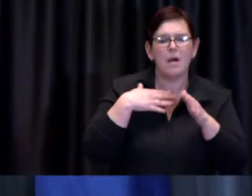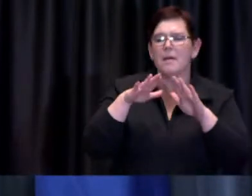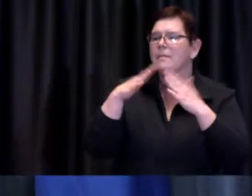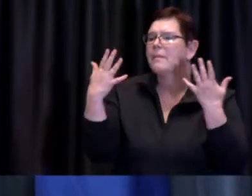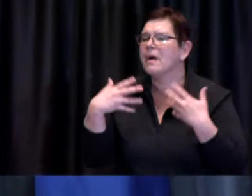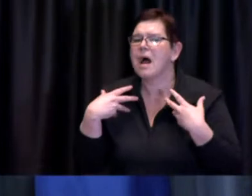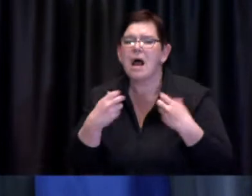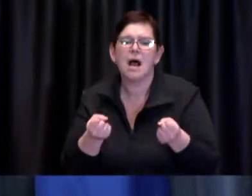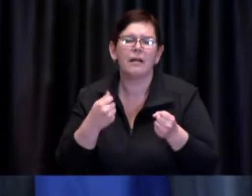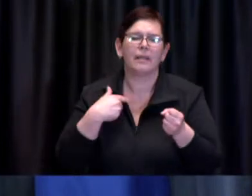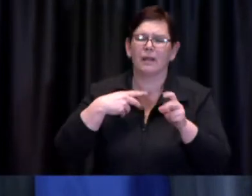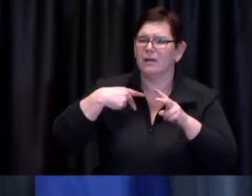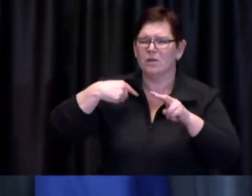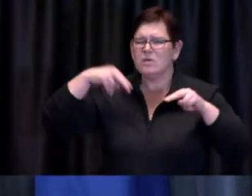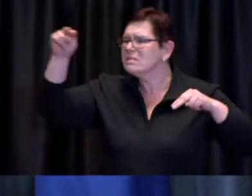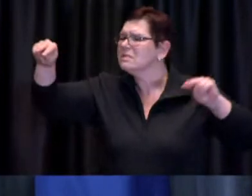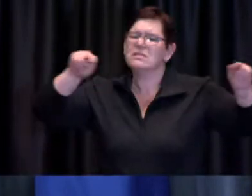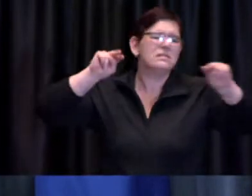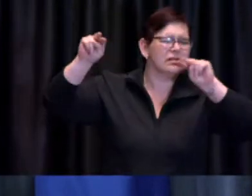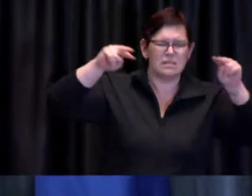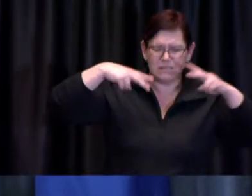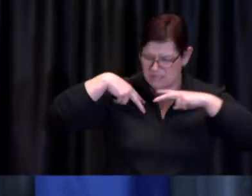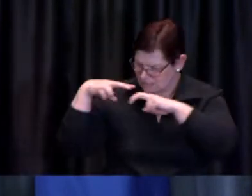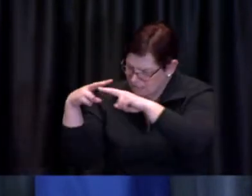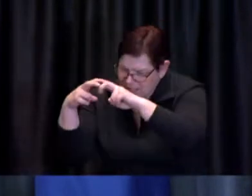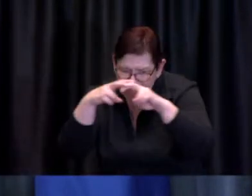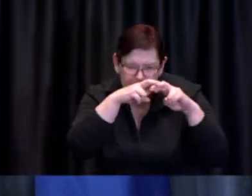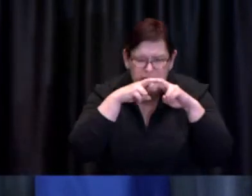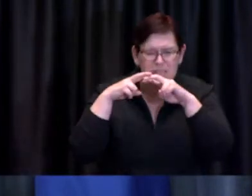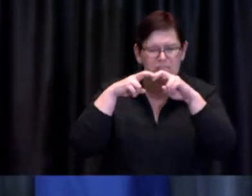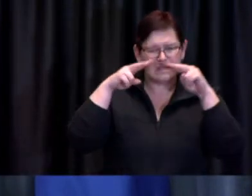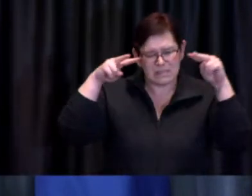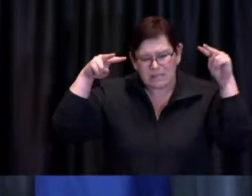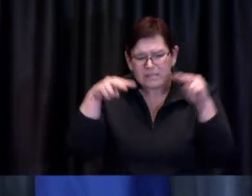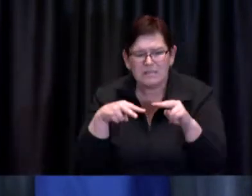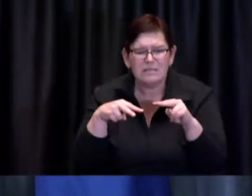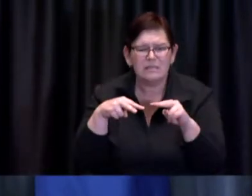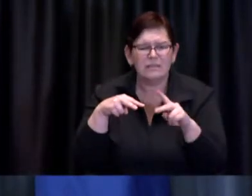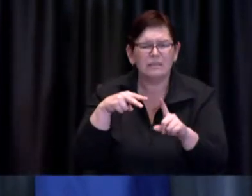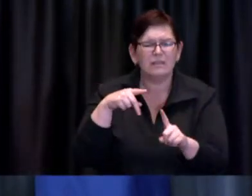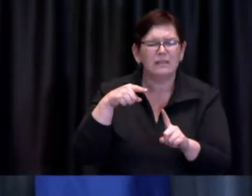available evidence there is looking what at what impact our current set of measures are having